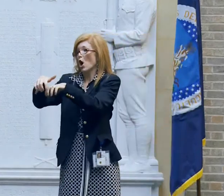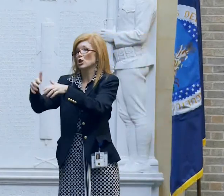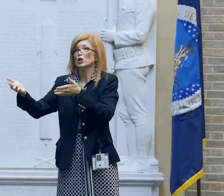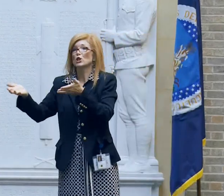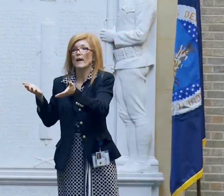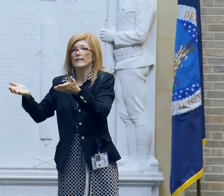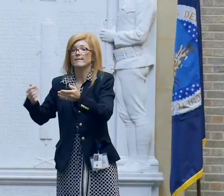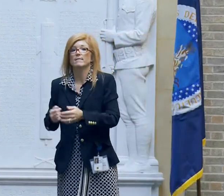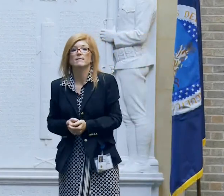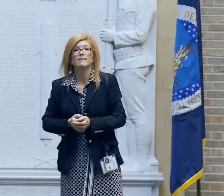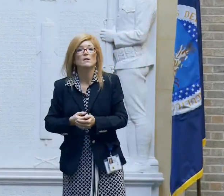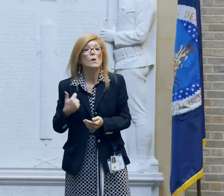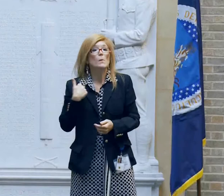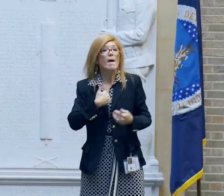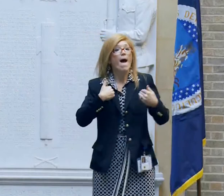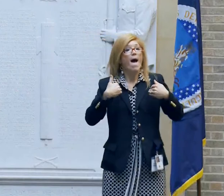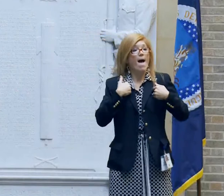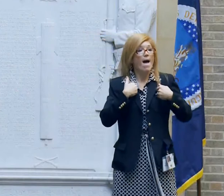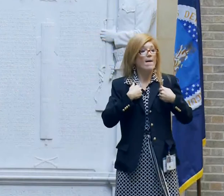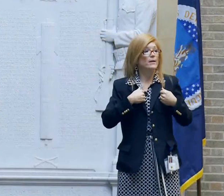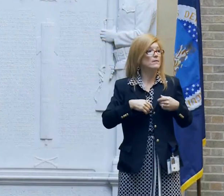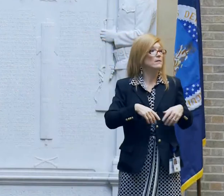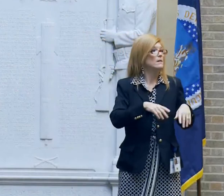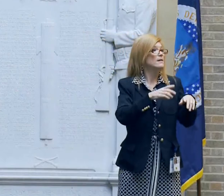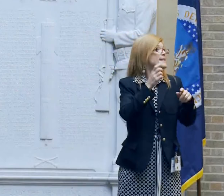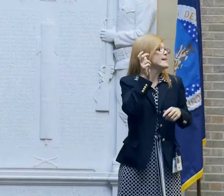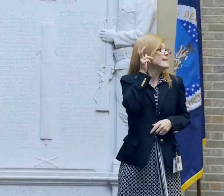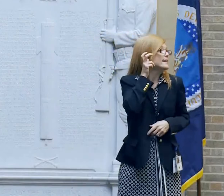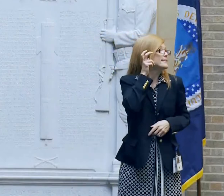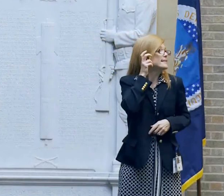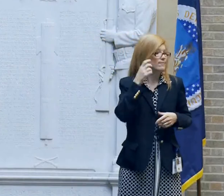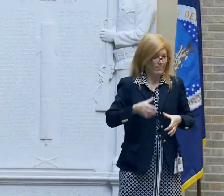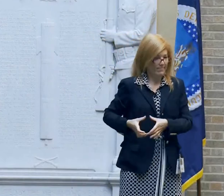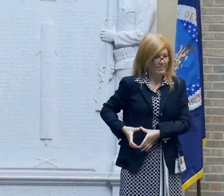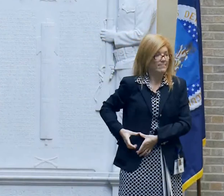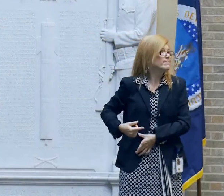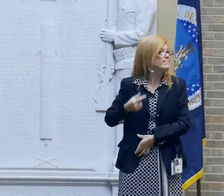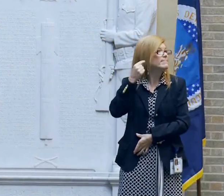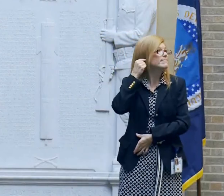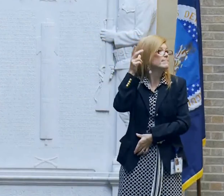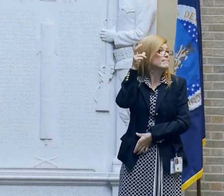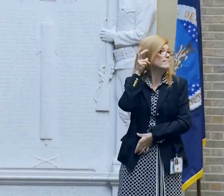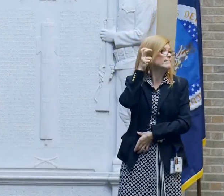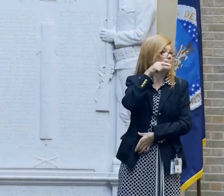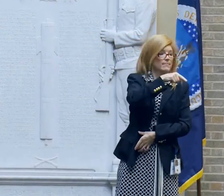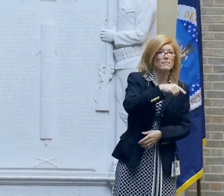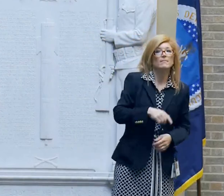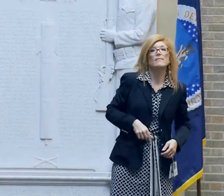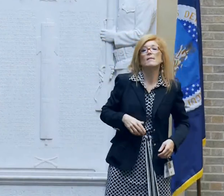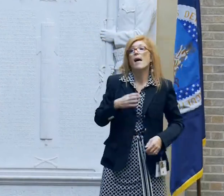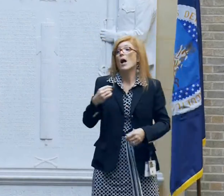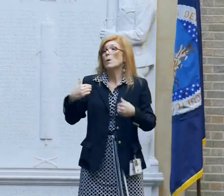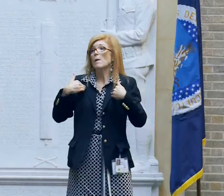and we have interpreters, cart services, assisted listening devices and attendant support